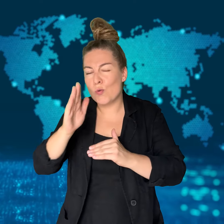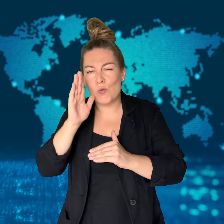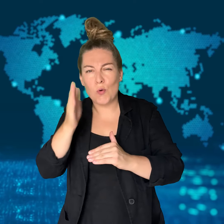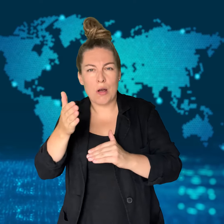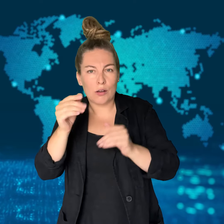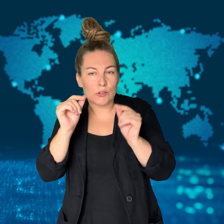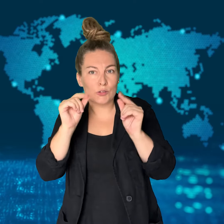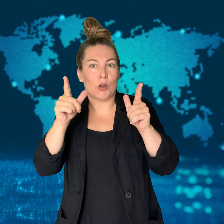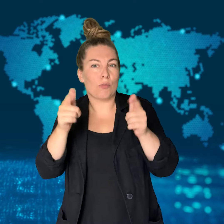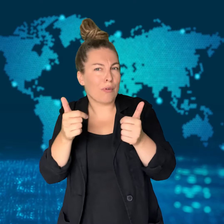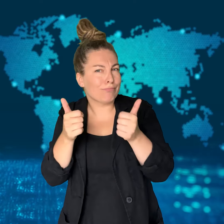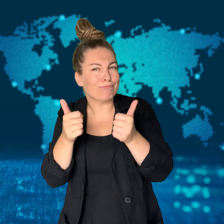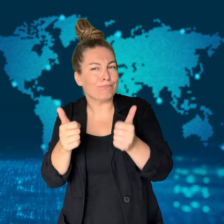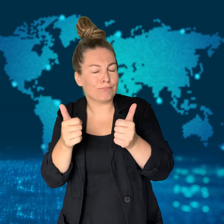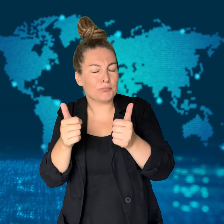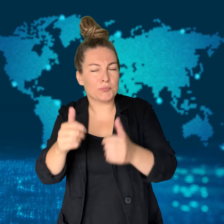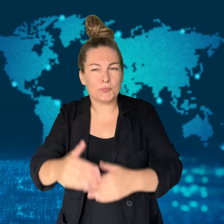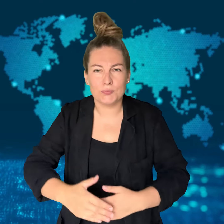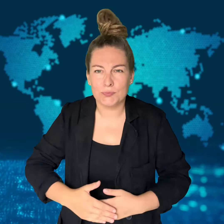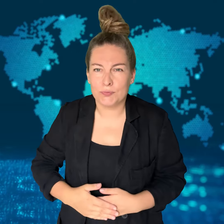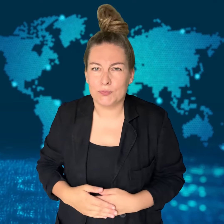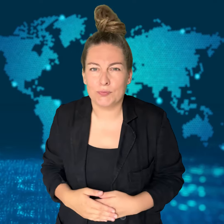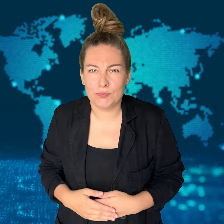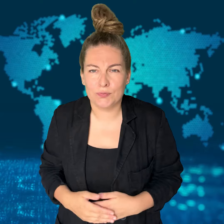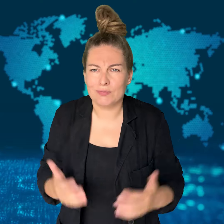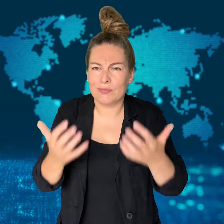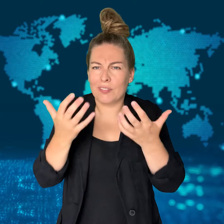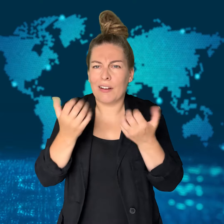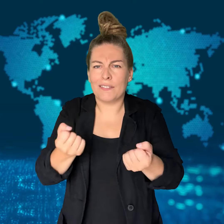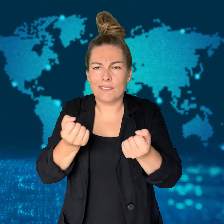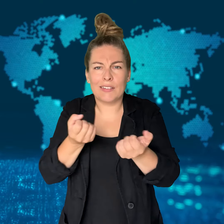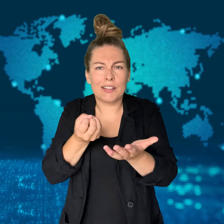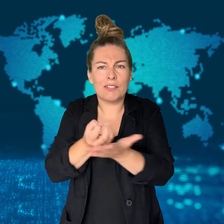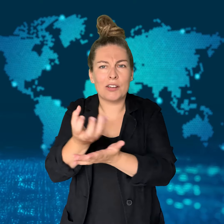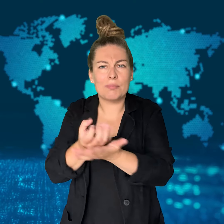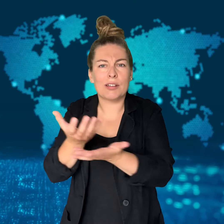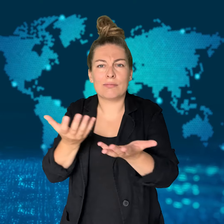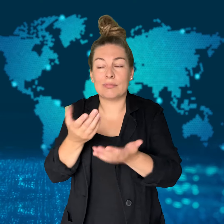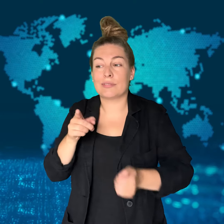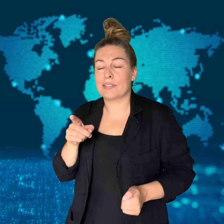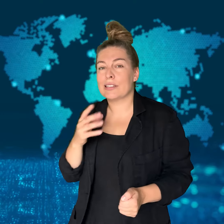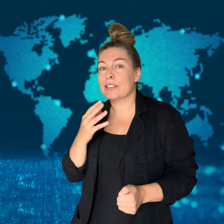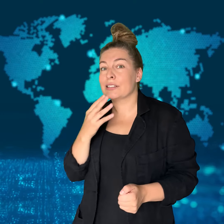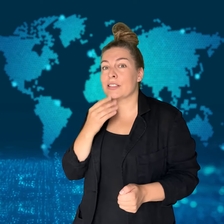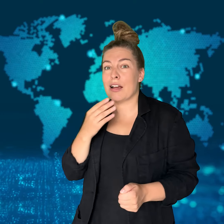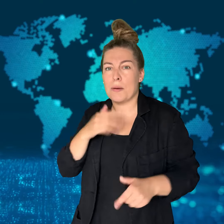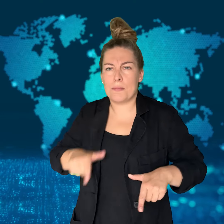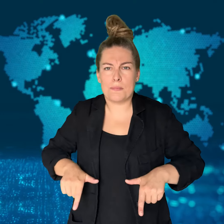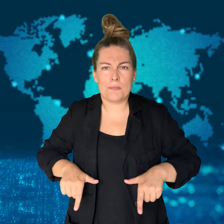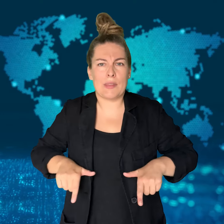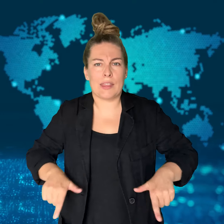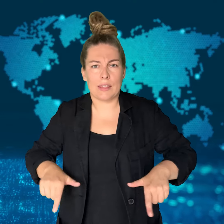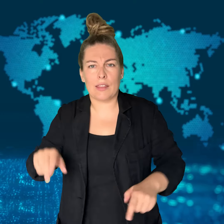The Houthis are warning there will be a "huge and great" response to